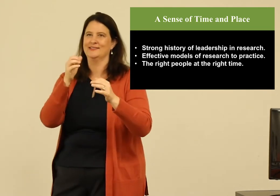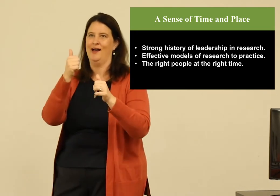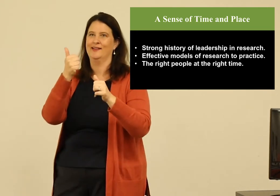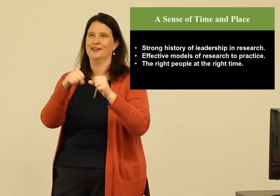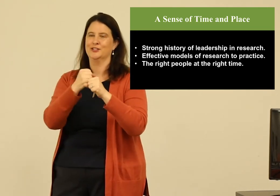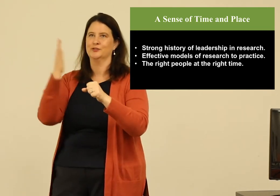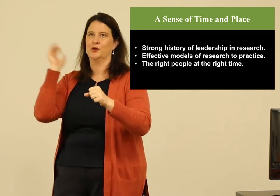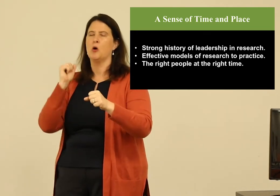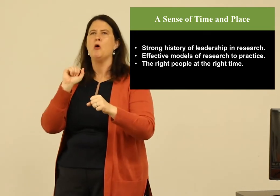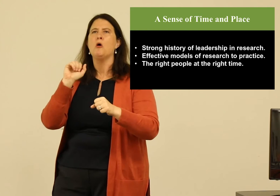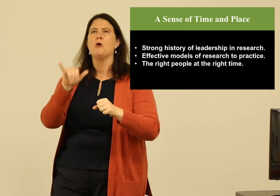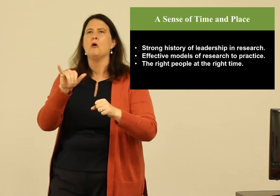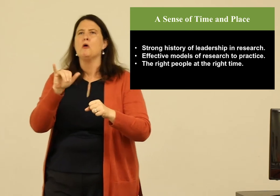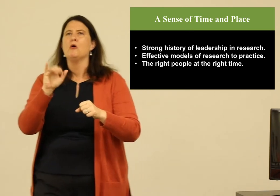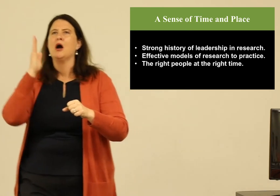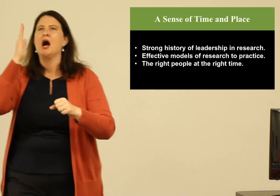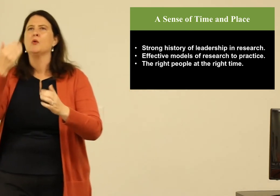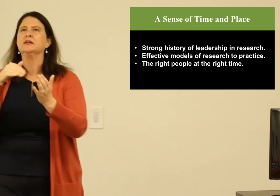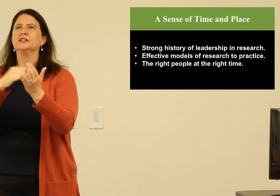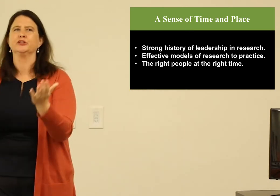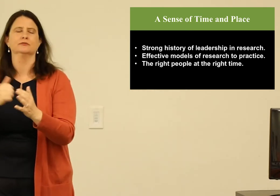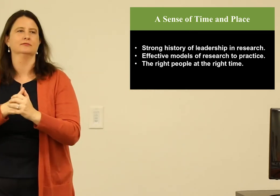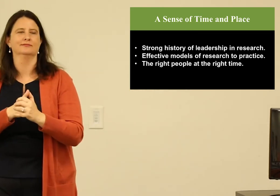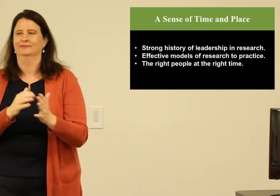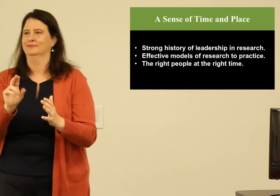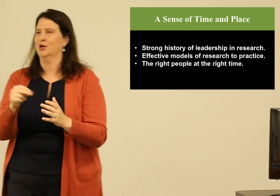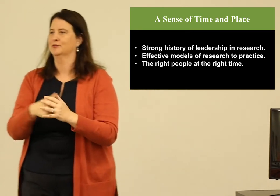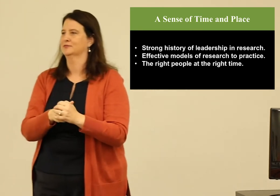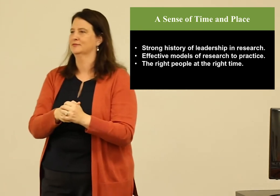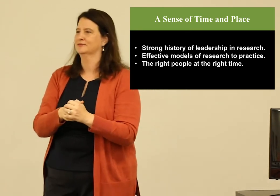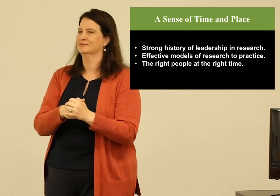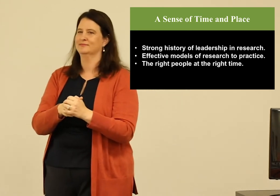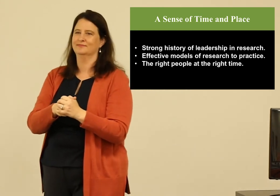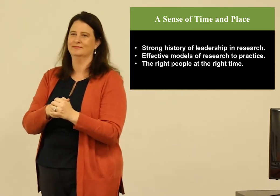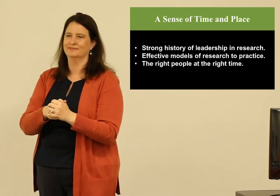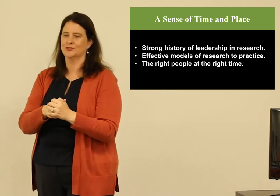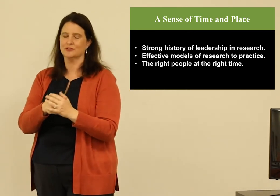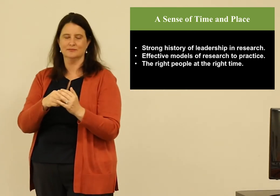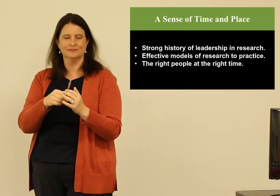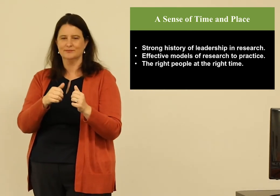You need that growth. It wasn't something 10 years ago I decided, "Hey, I'm going to have a center at the university."